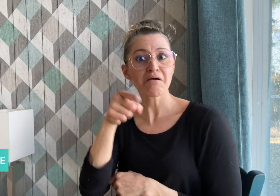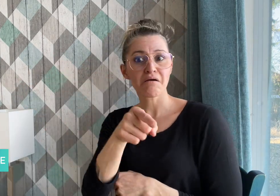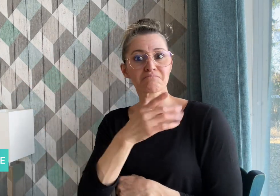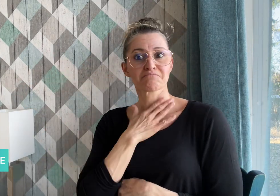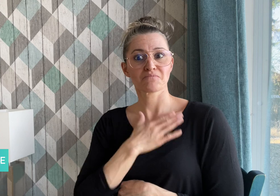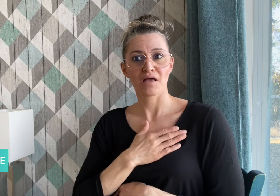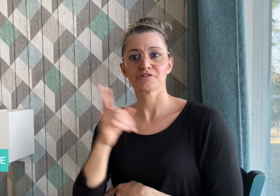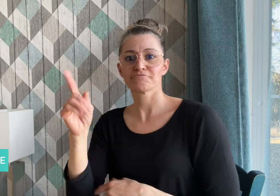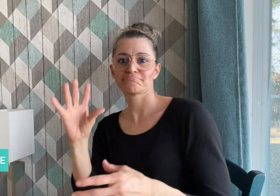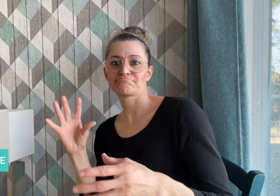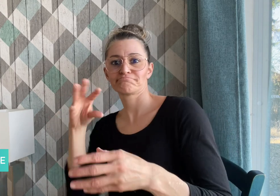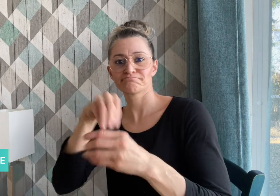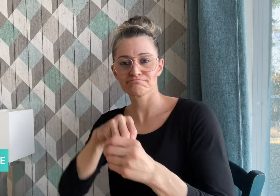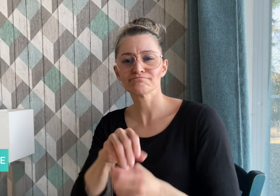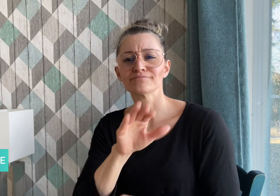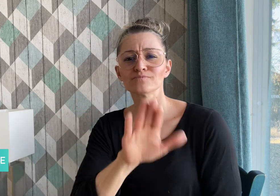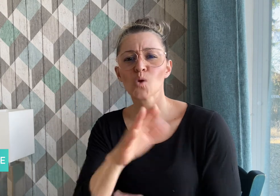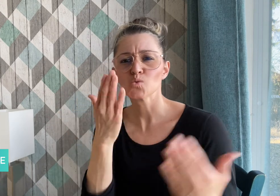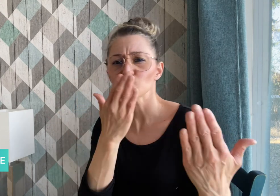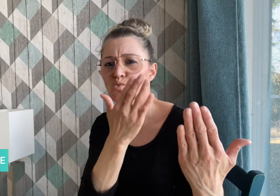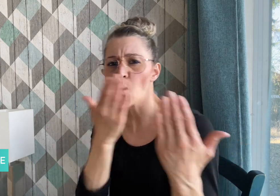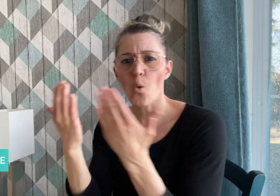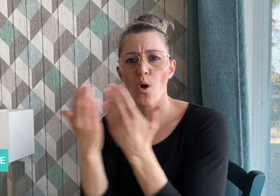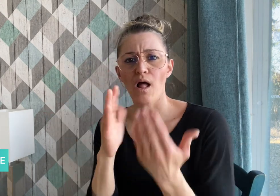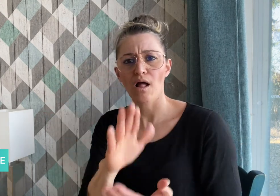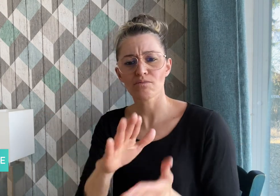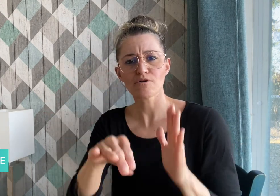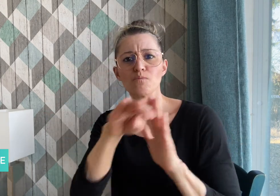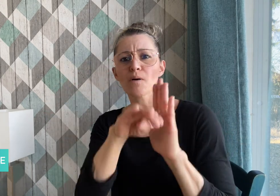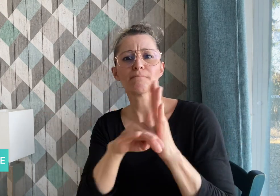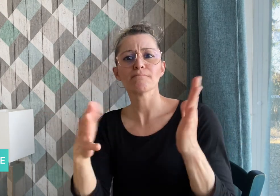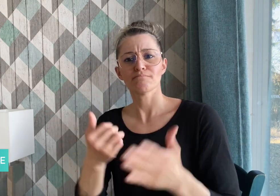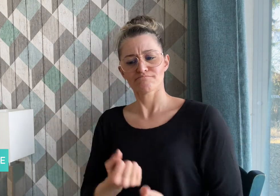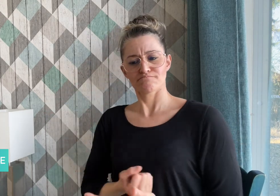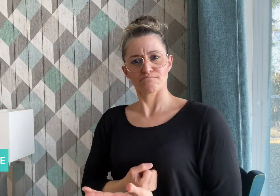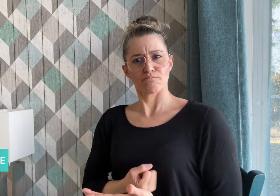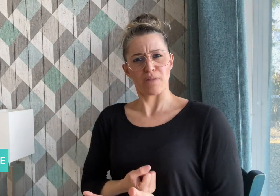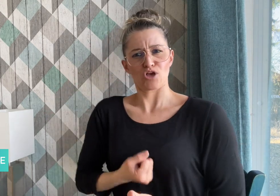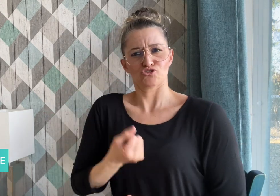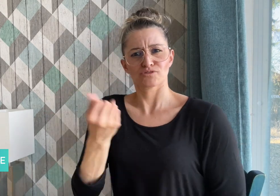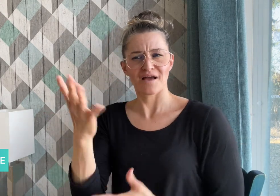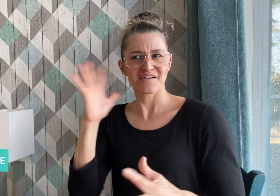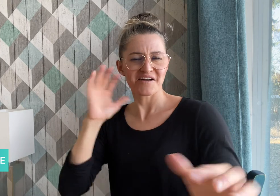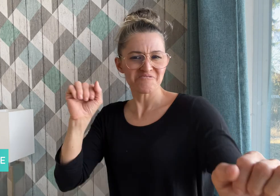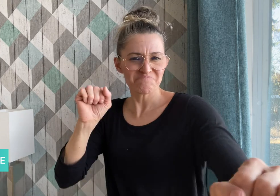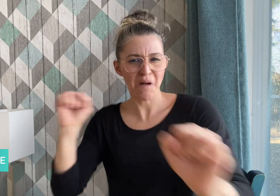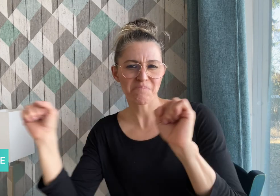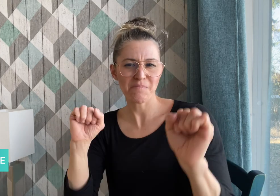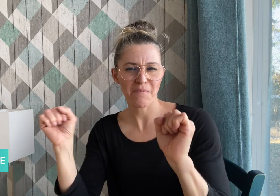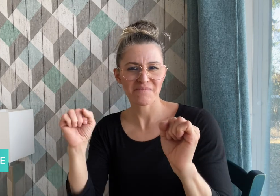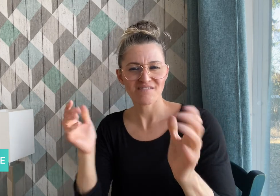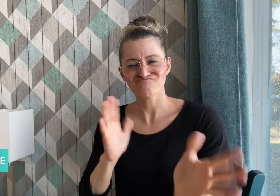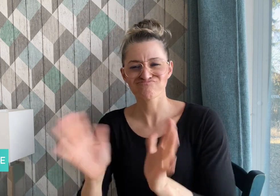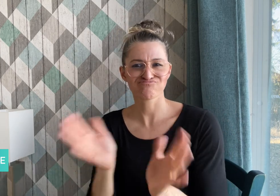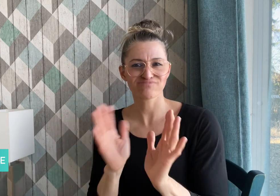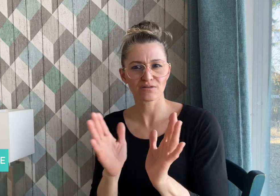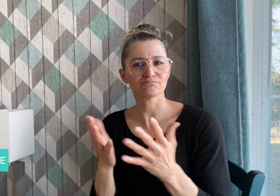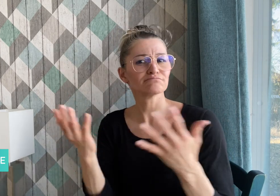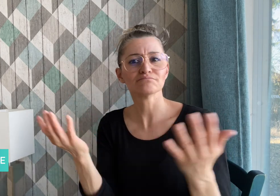in the school’s Poetry Out Loud program, a national poetry